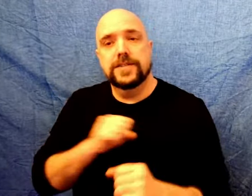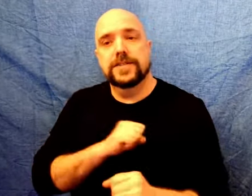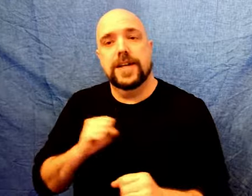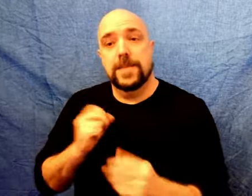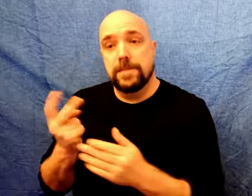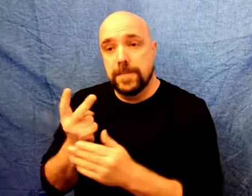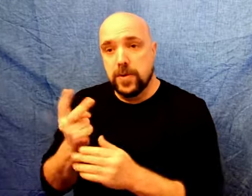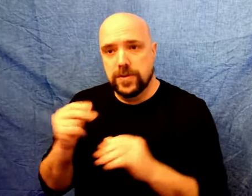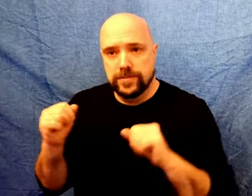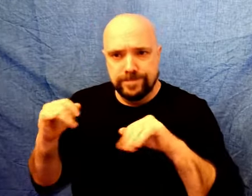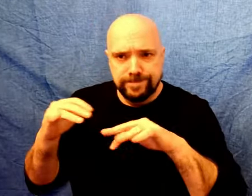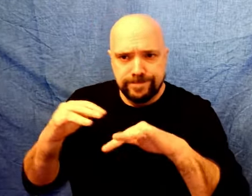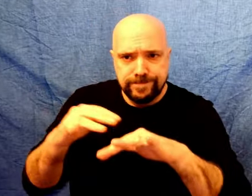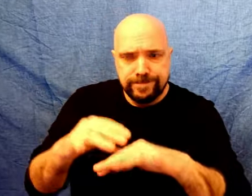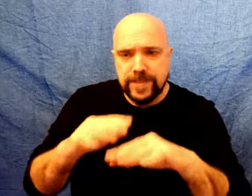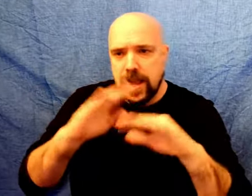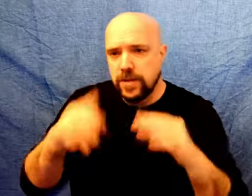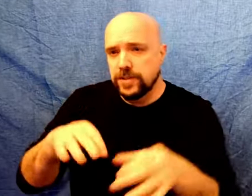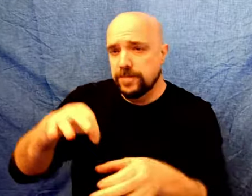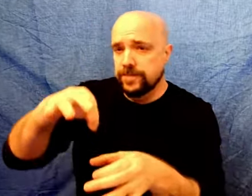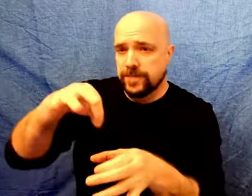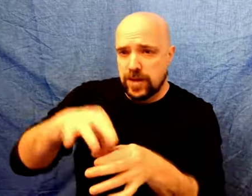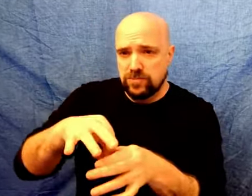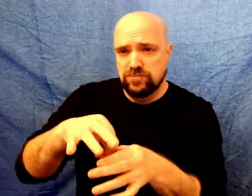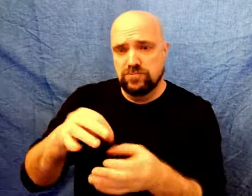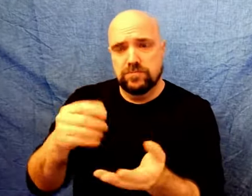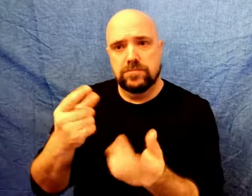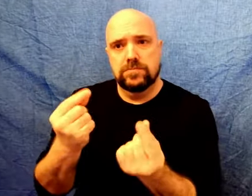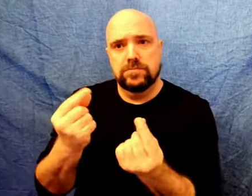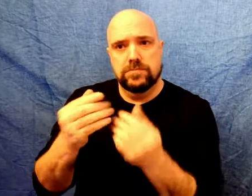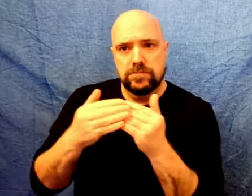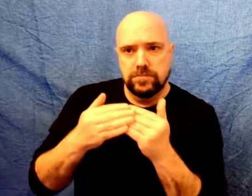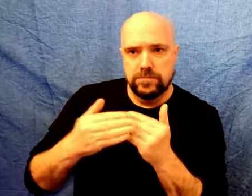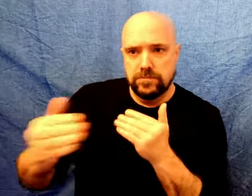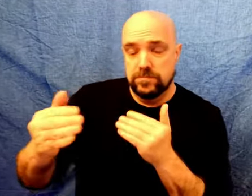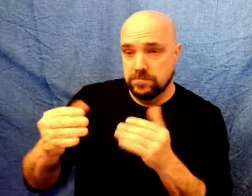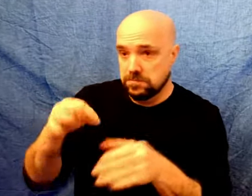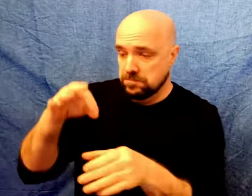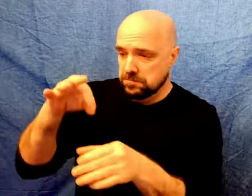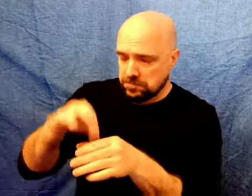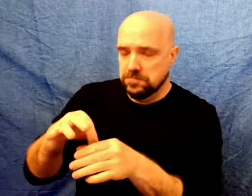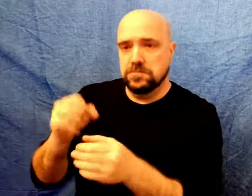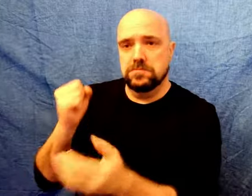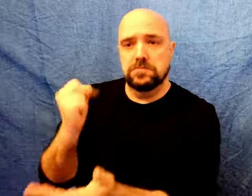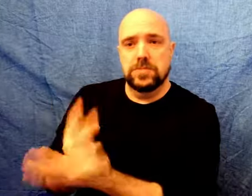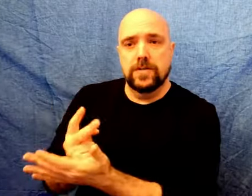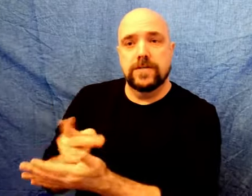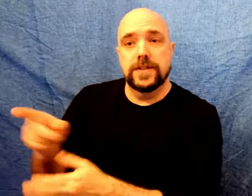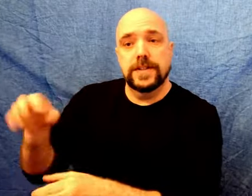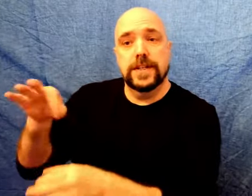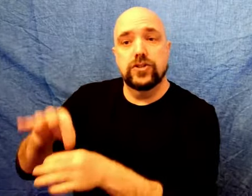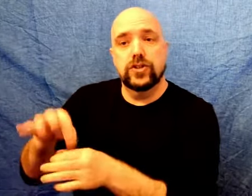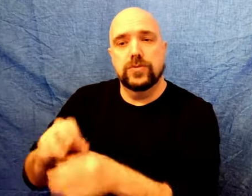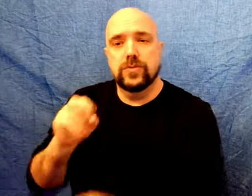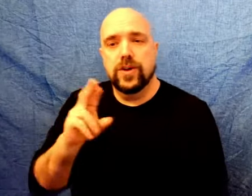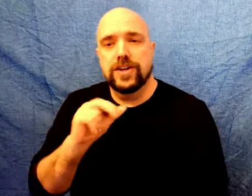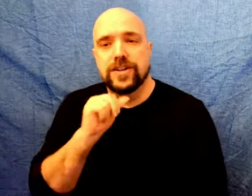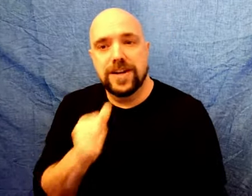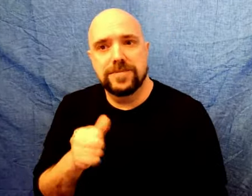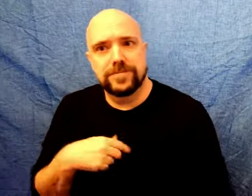Why? The Congress and Senate are both now gathering together to vote on what to do about Election from this point on.